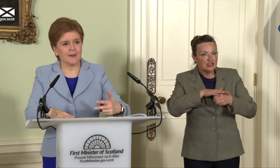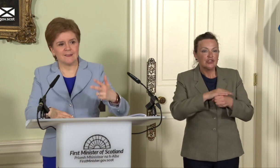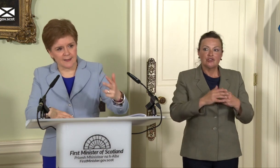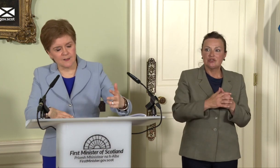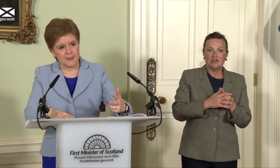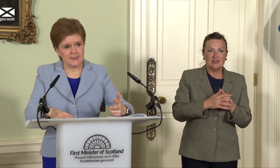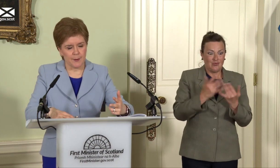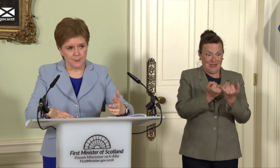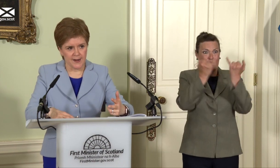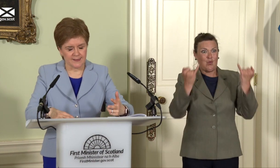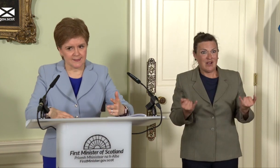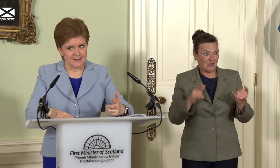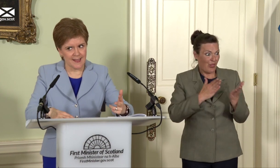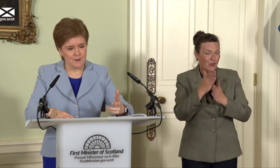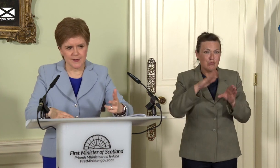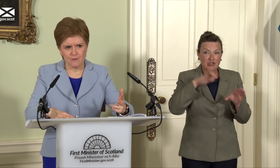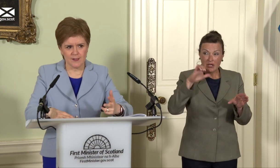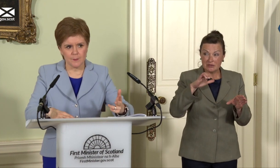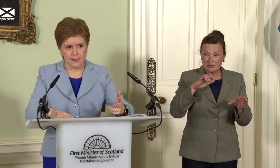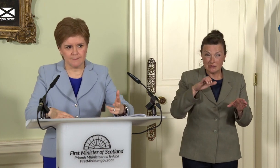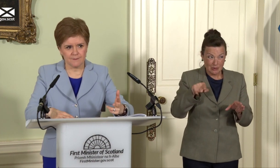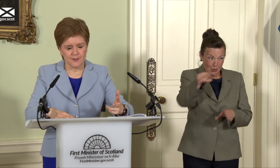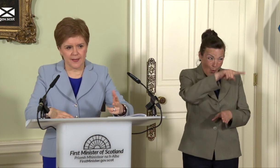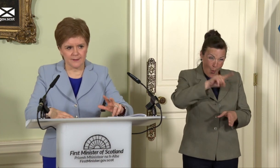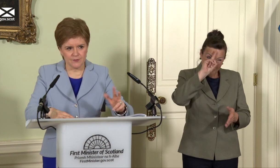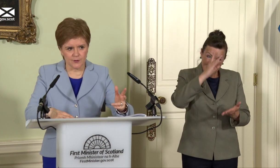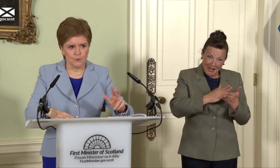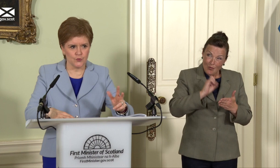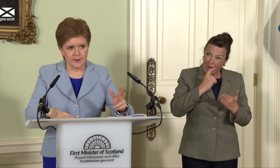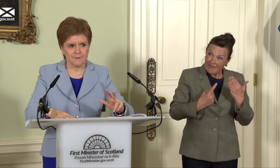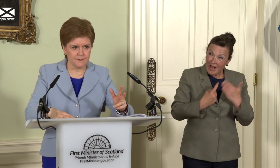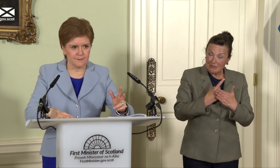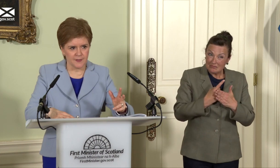exacerbated by Brexit – does anybody really believe that that result wouldn’t have flipped the